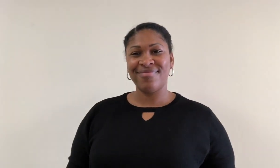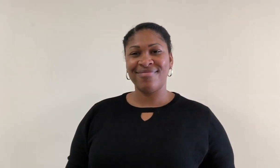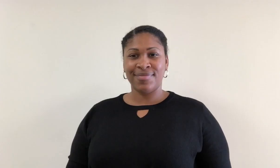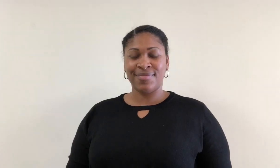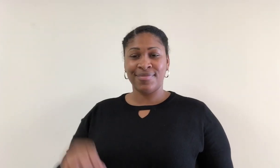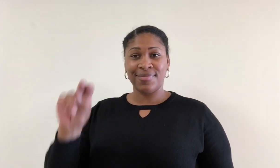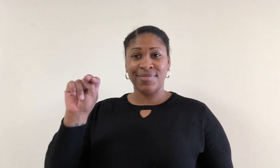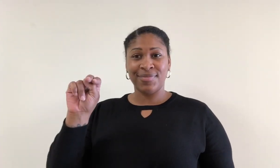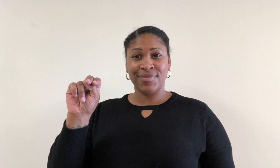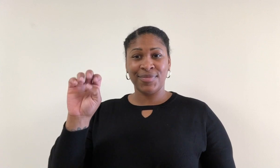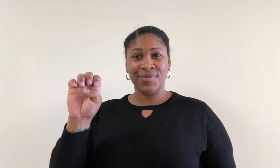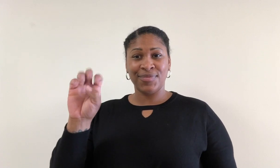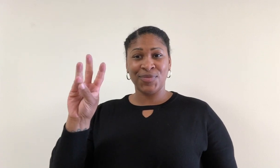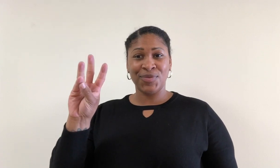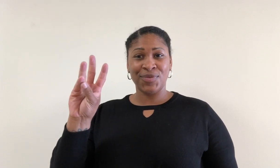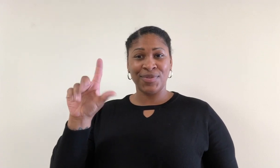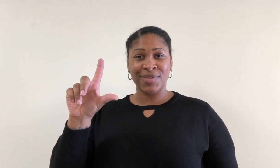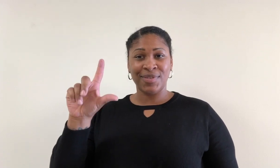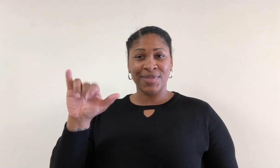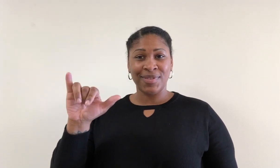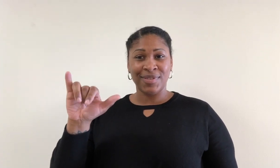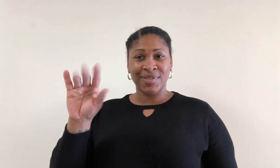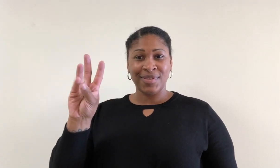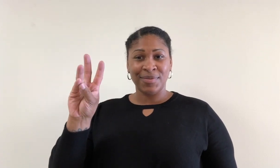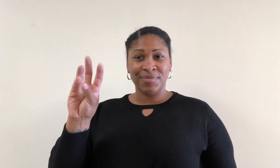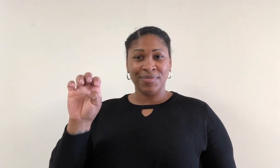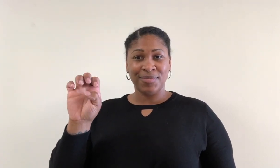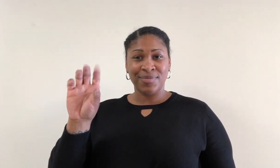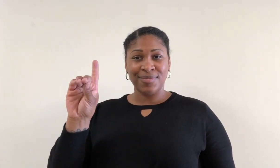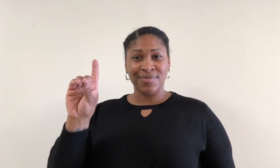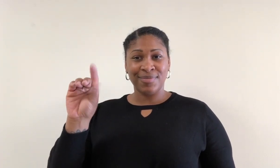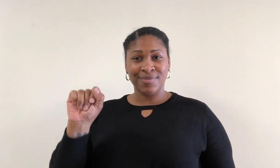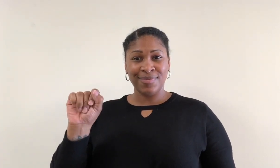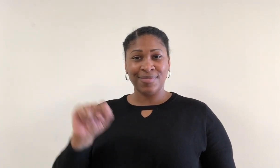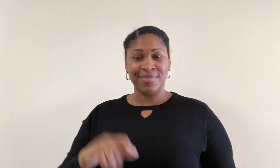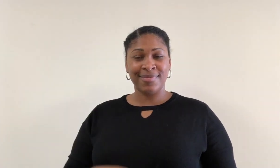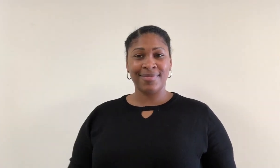Newlyweds